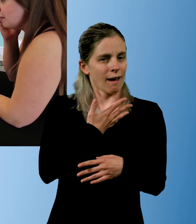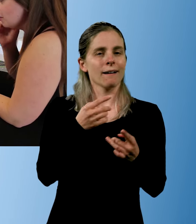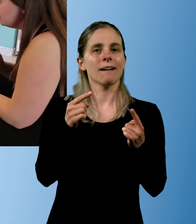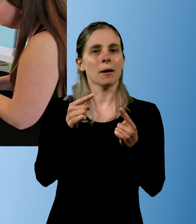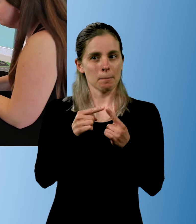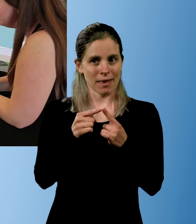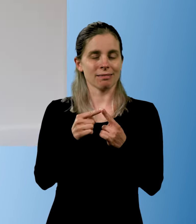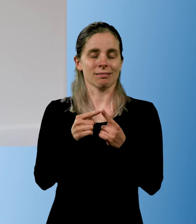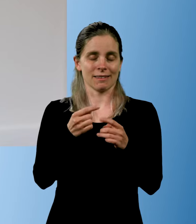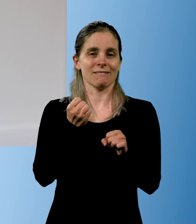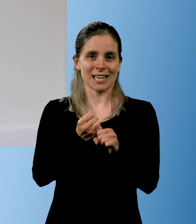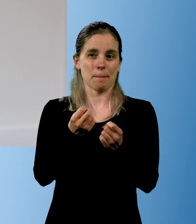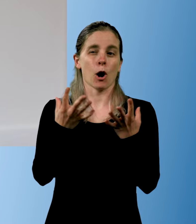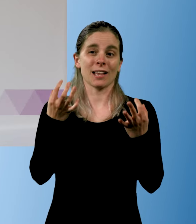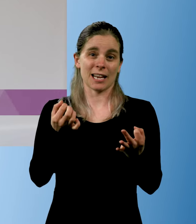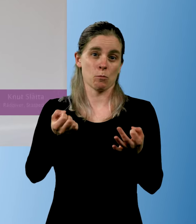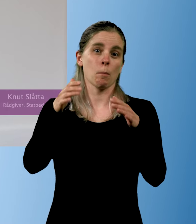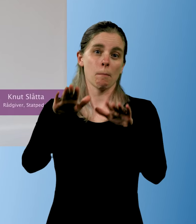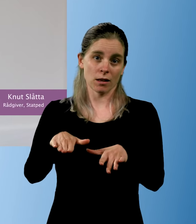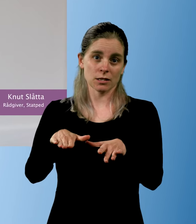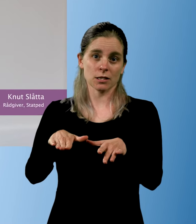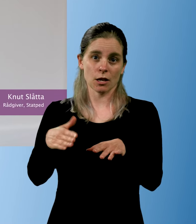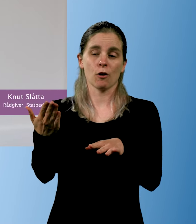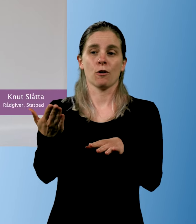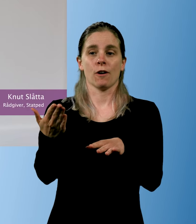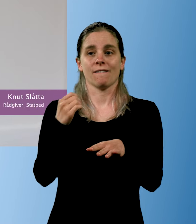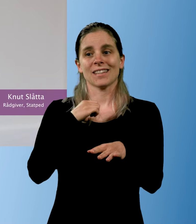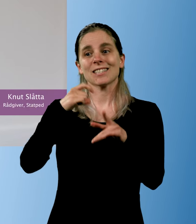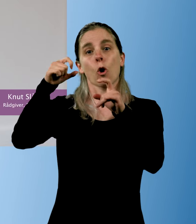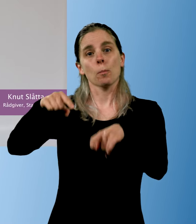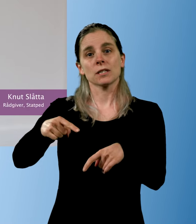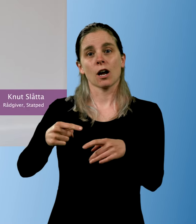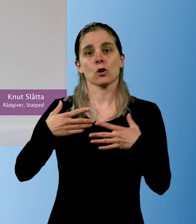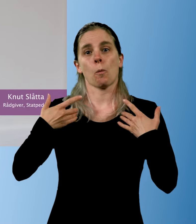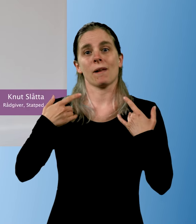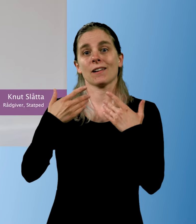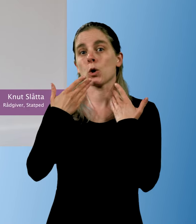But a lot of things must be in place in order to have a good start.